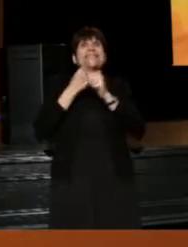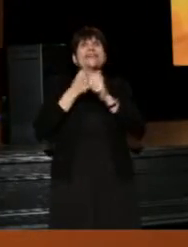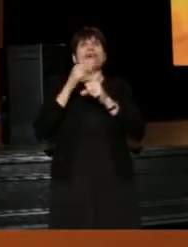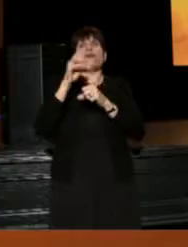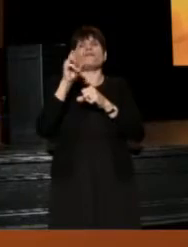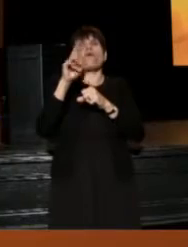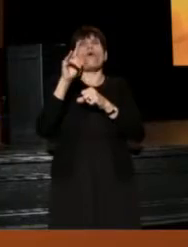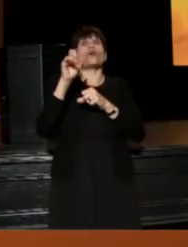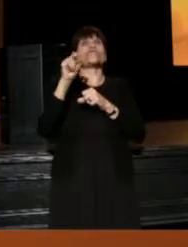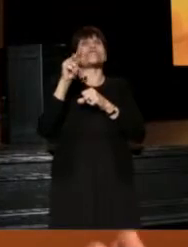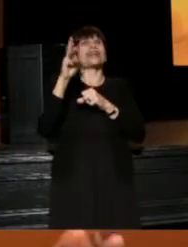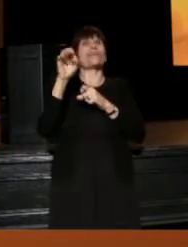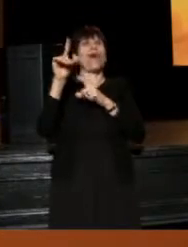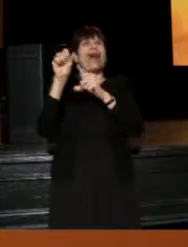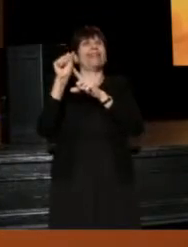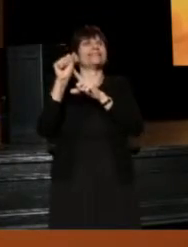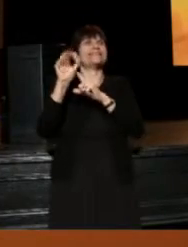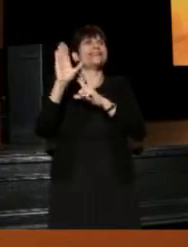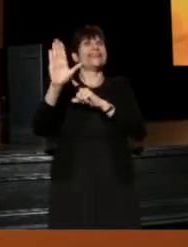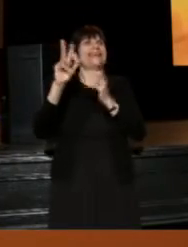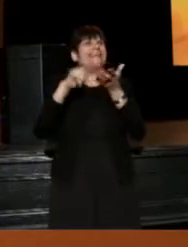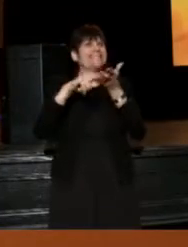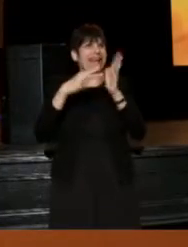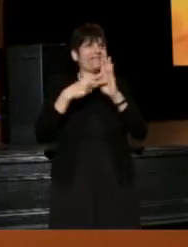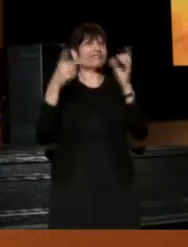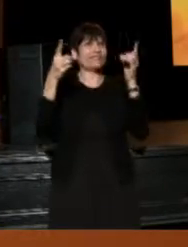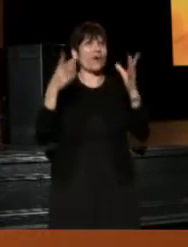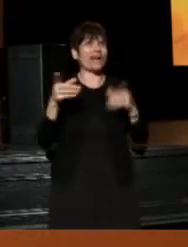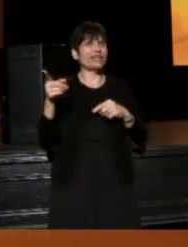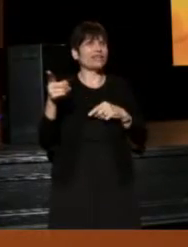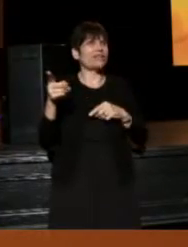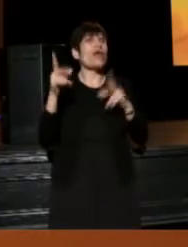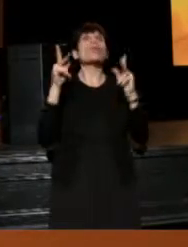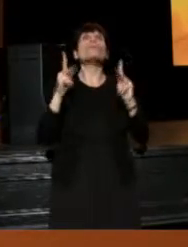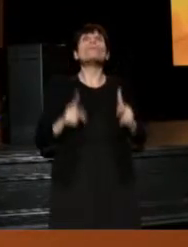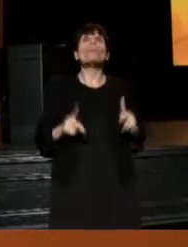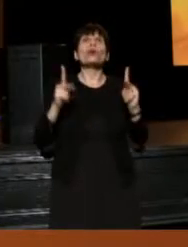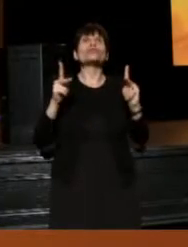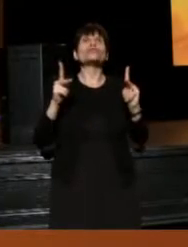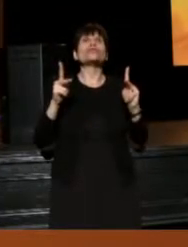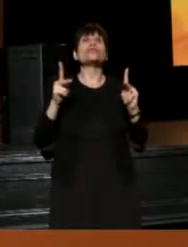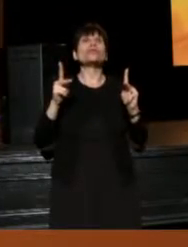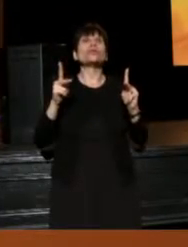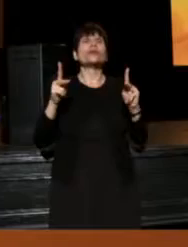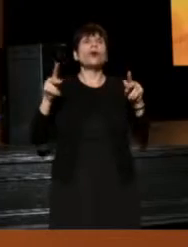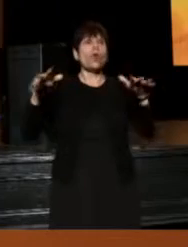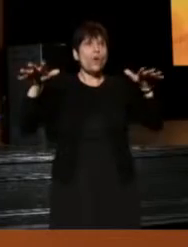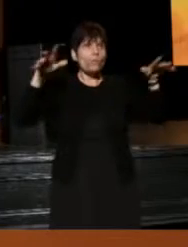his definition of a director, which is "a person who presides over accidents."